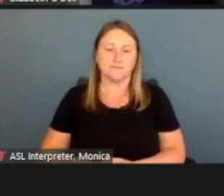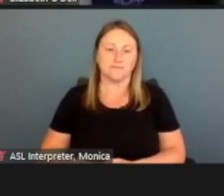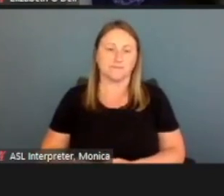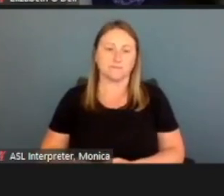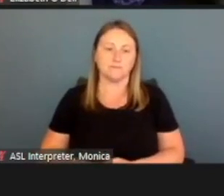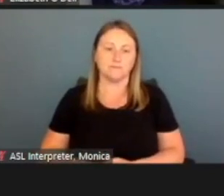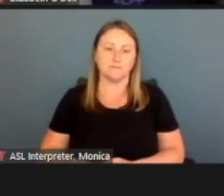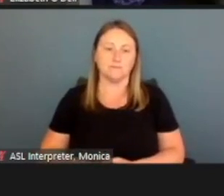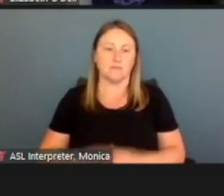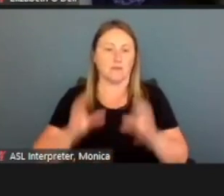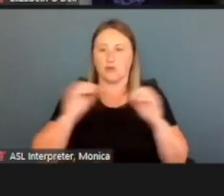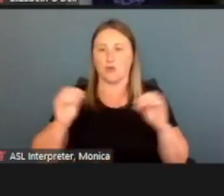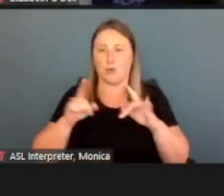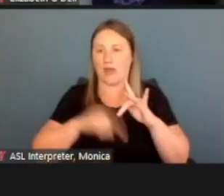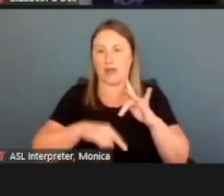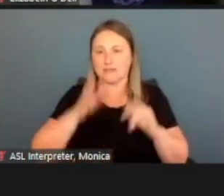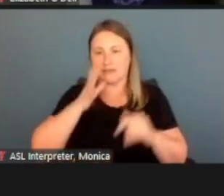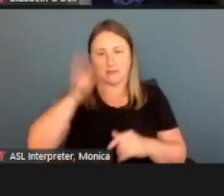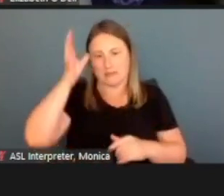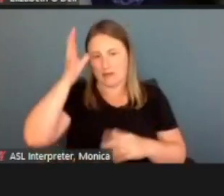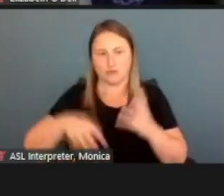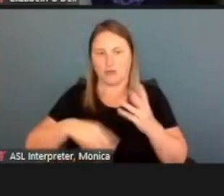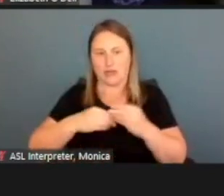There's no absent parents to add. Both are here.